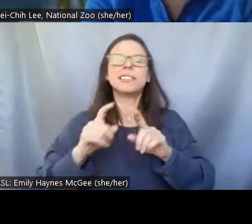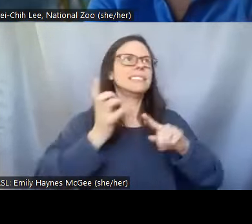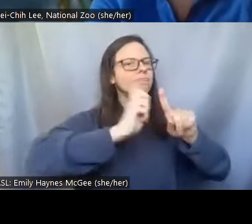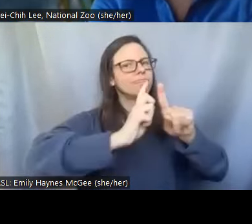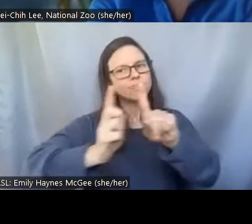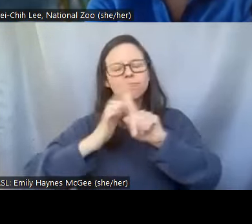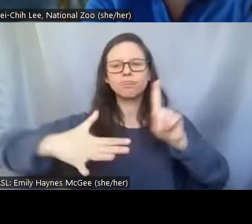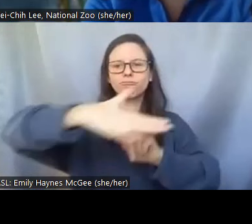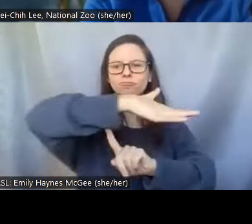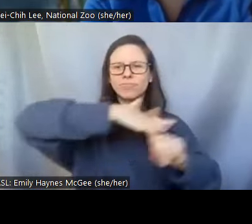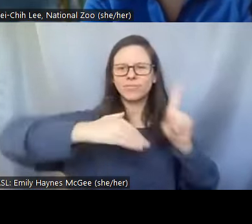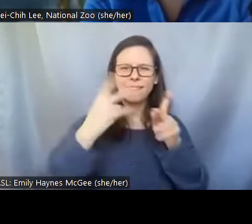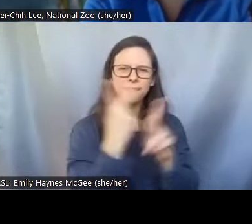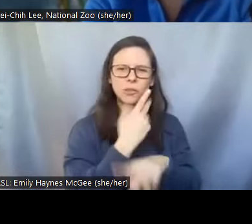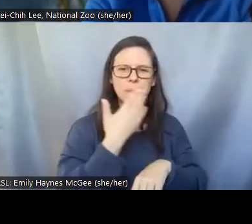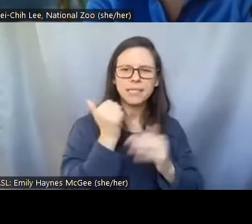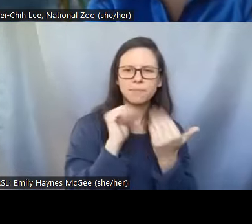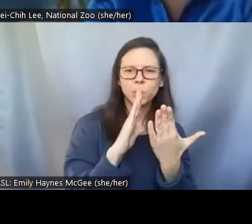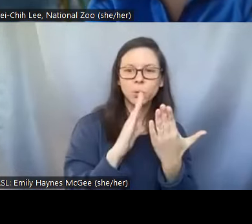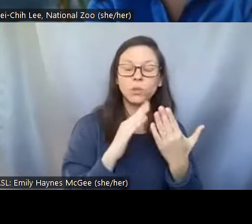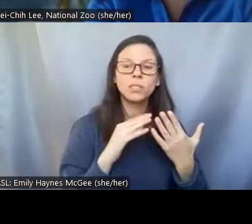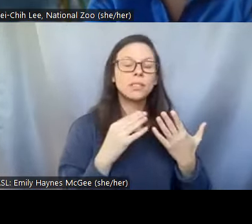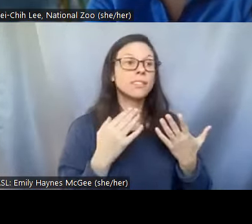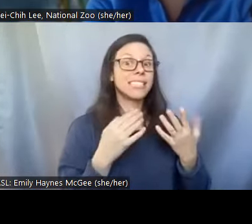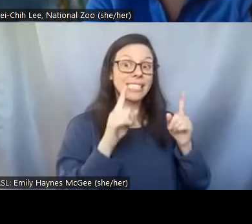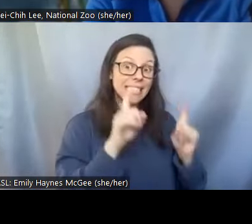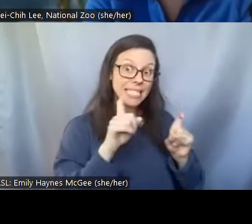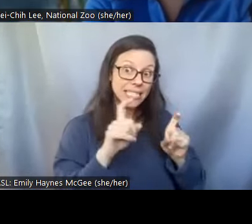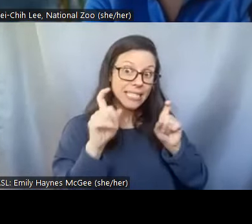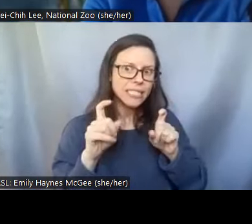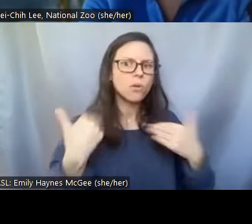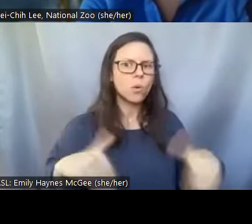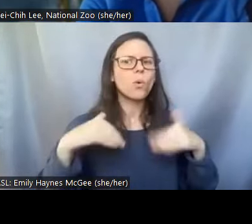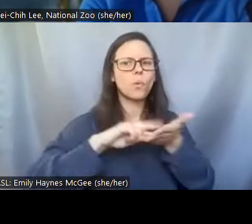best protocol for us to use so for that we actually need a lot of samples so instead